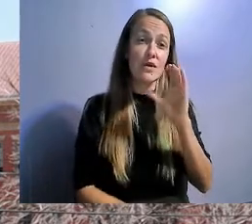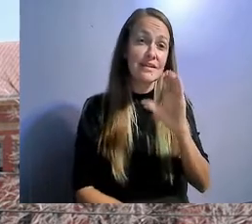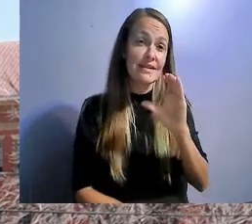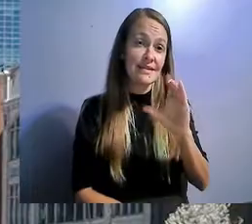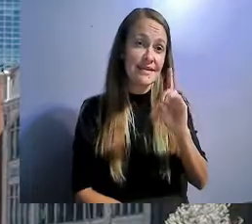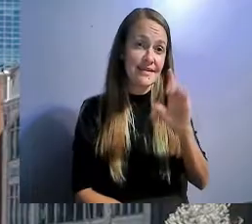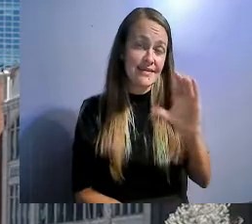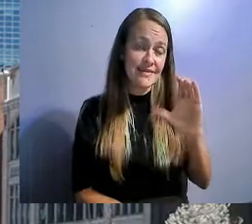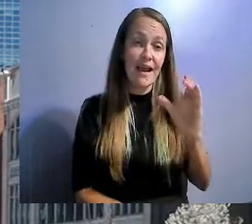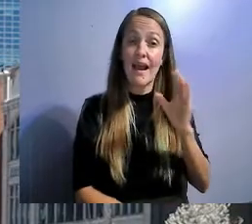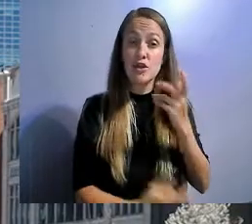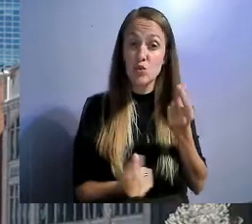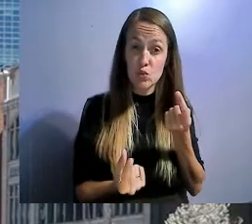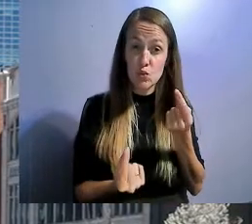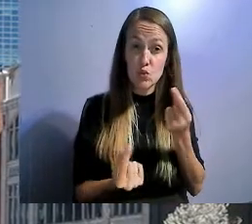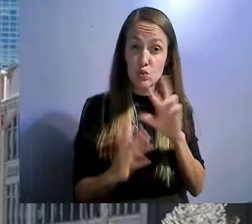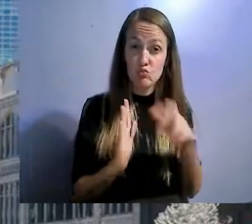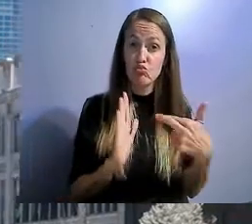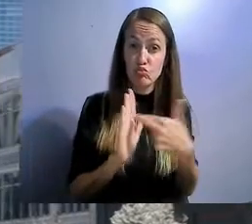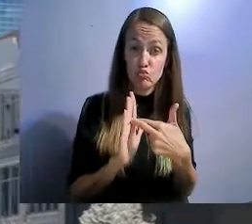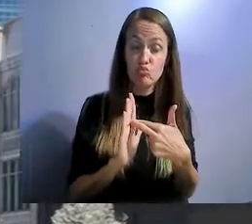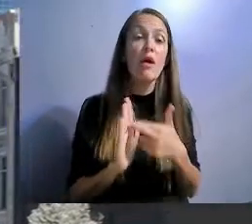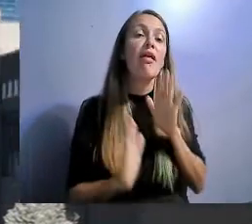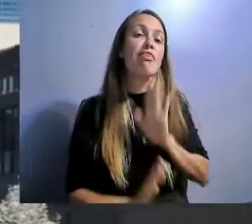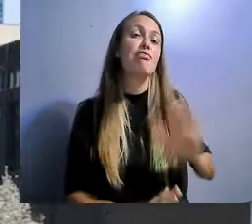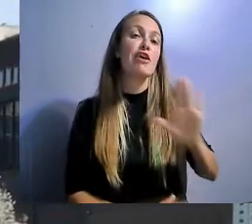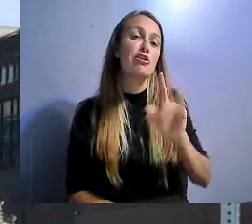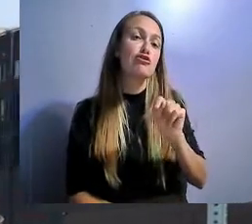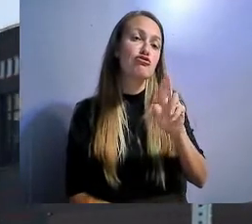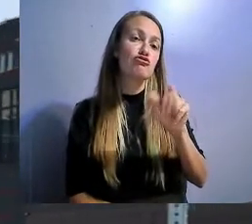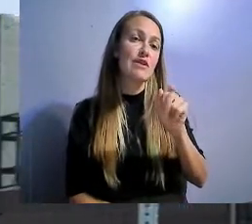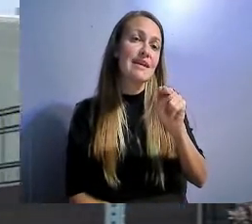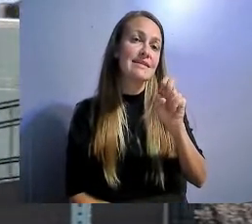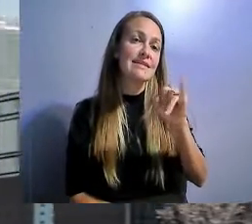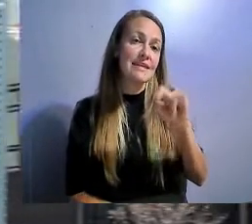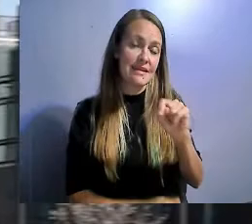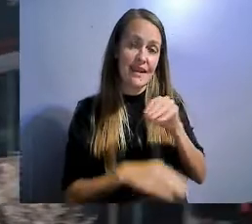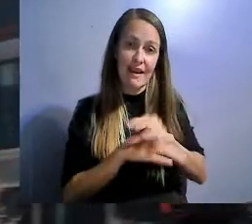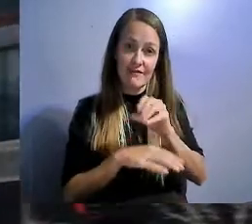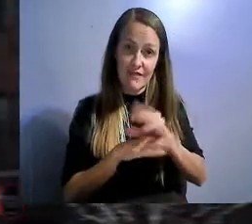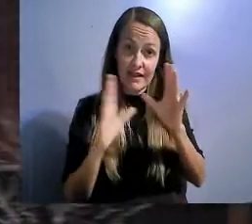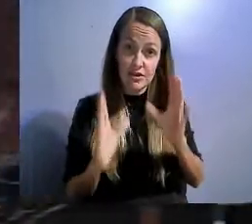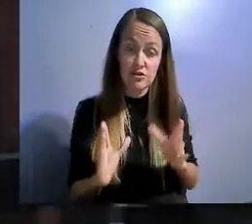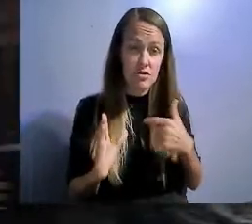Our job to make sure that the community has access to jobs,